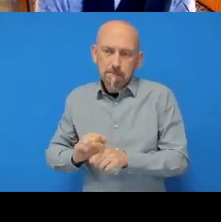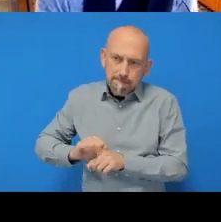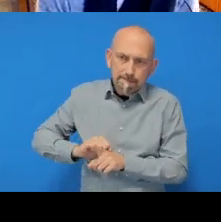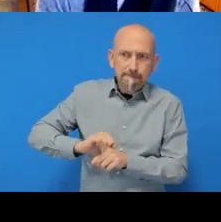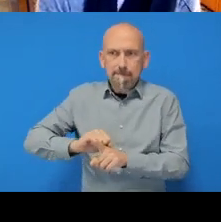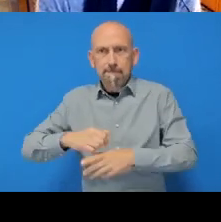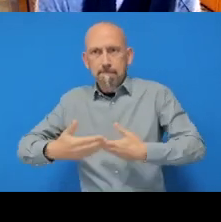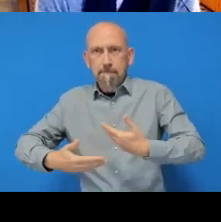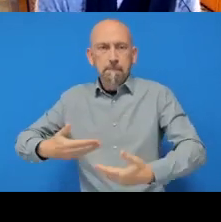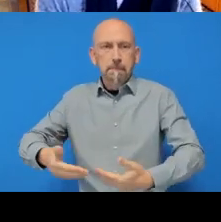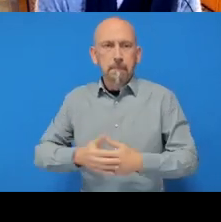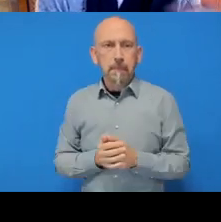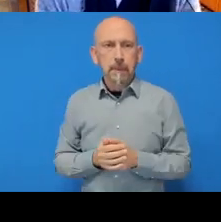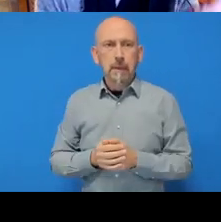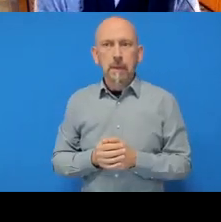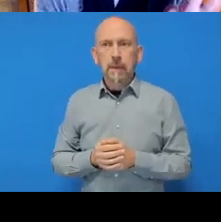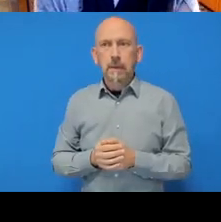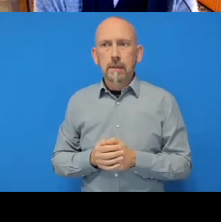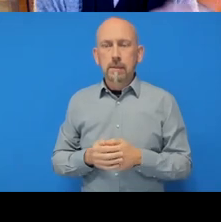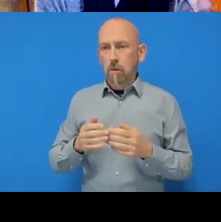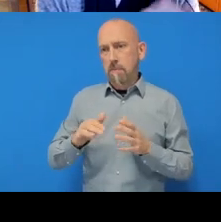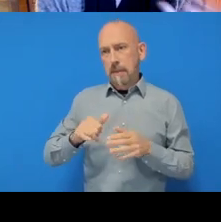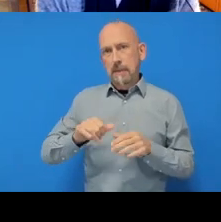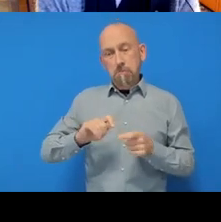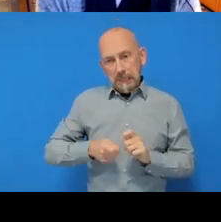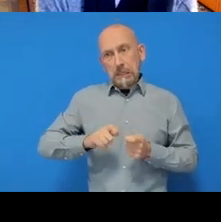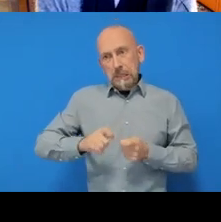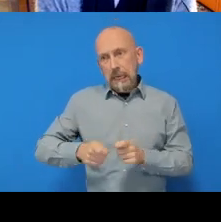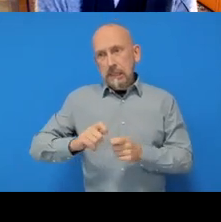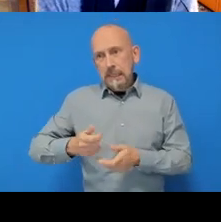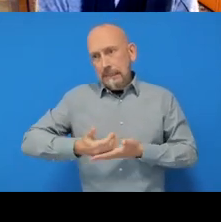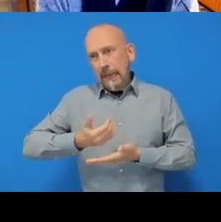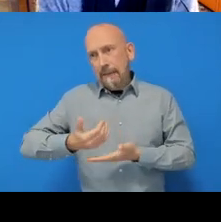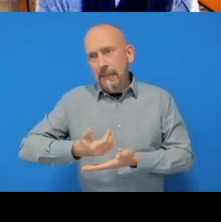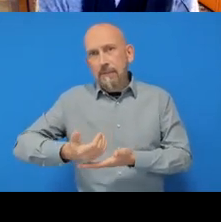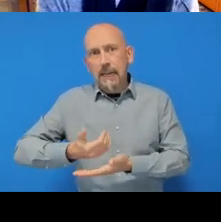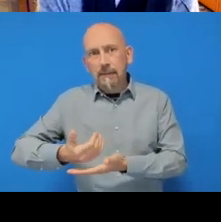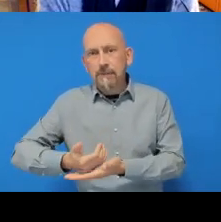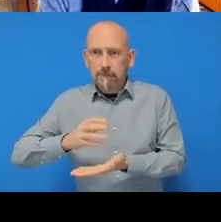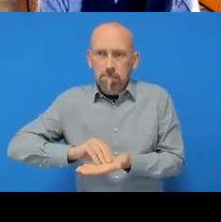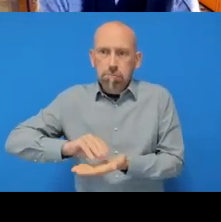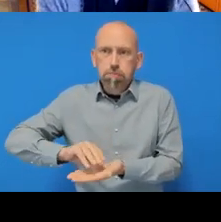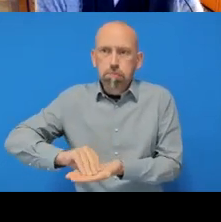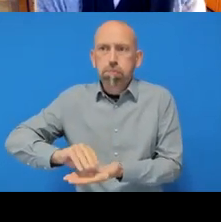So maybe we go through a whole series of steps and we save a bunch of times, we take these snapshots